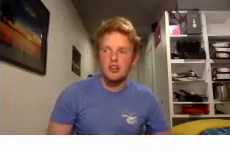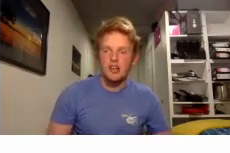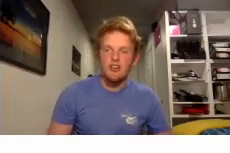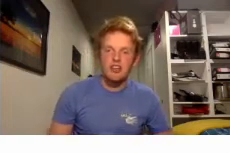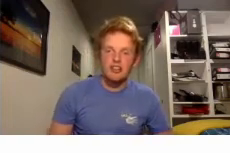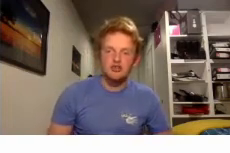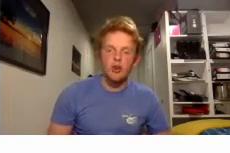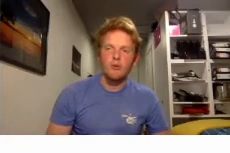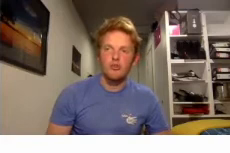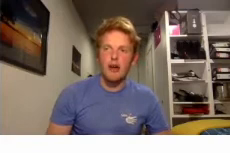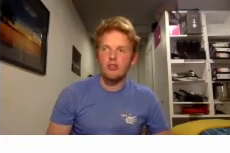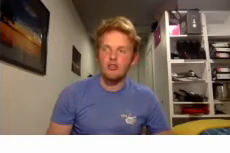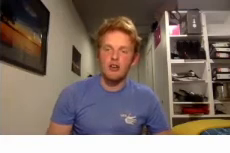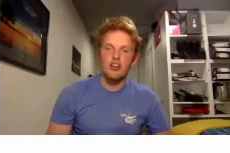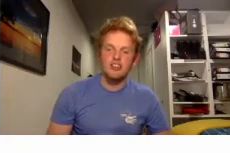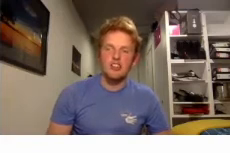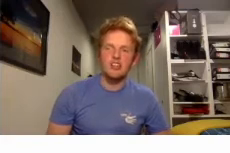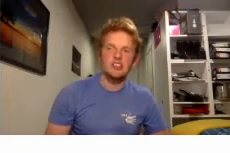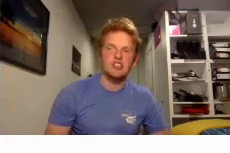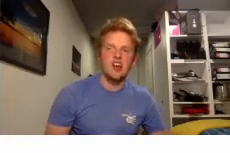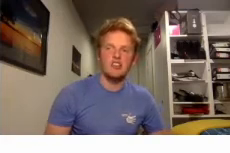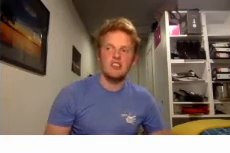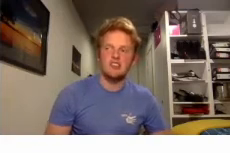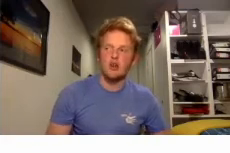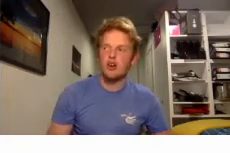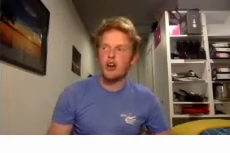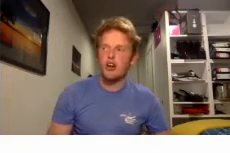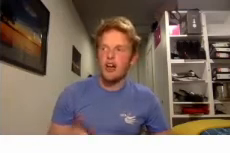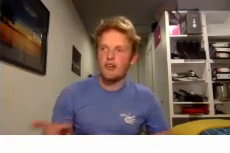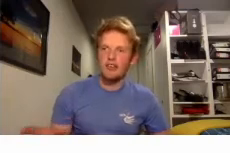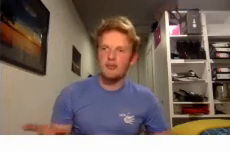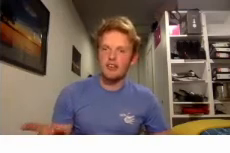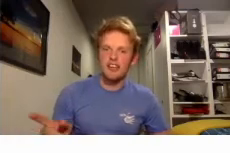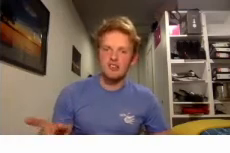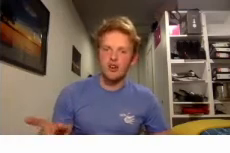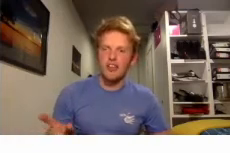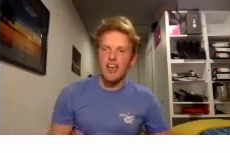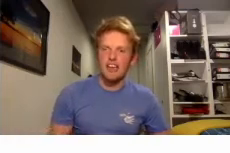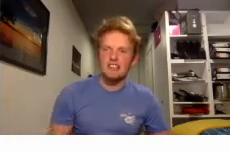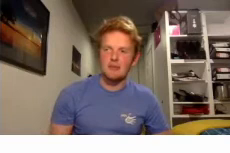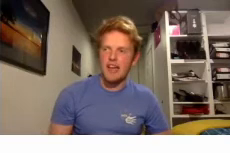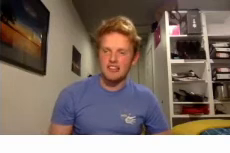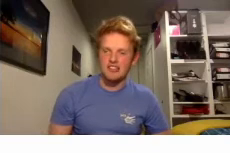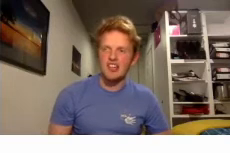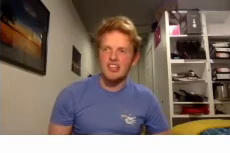currently it's formed of about 13 societies so far i think the one that isn't on there is an Exeter